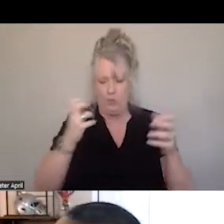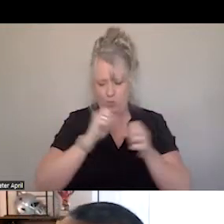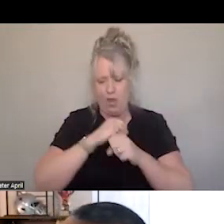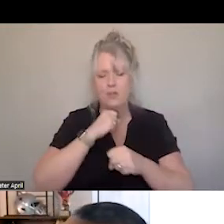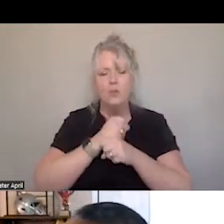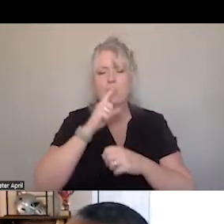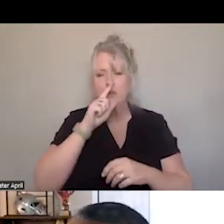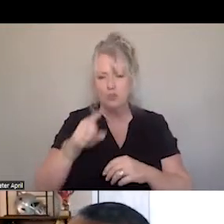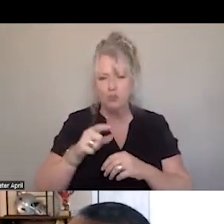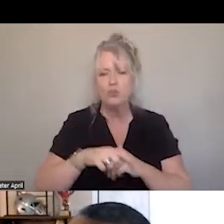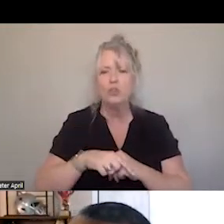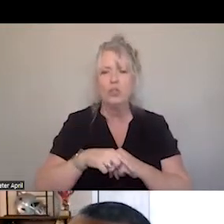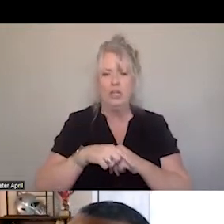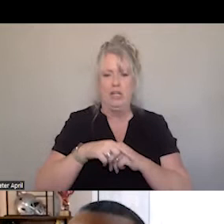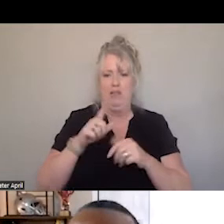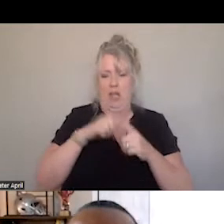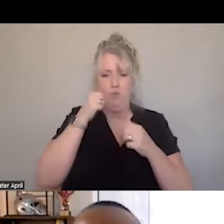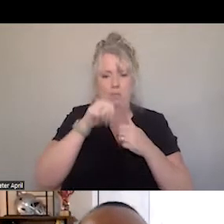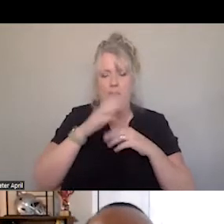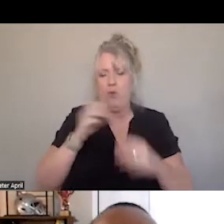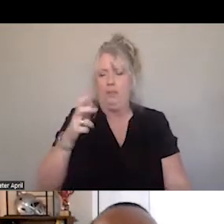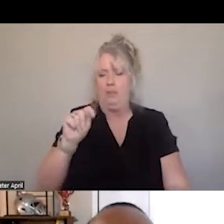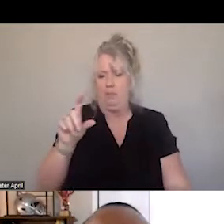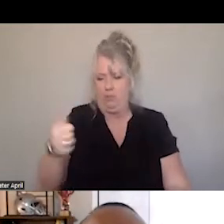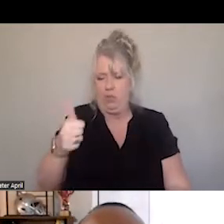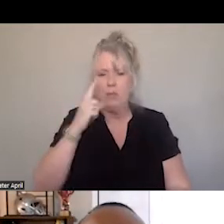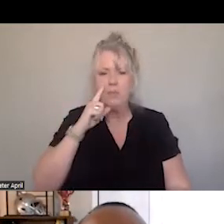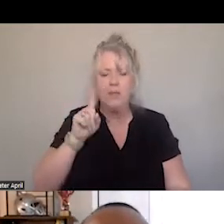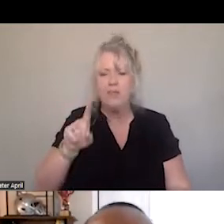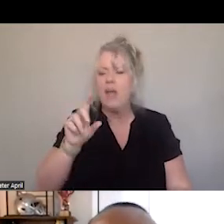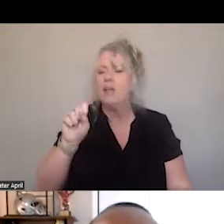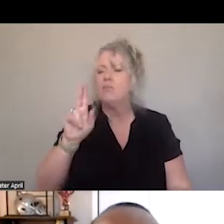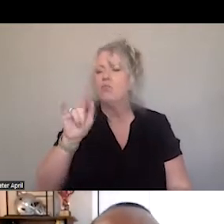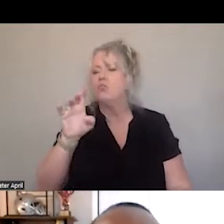WE REMEMBER THAT ON SEPTEMBER 10th, THAT IS WORLD SUICIDE PREVENTION DAY. WE WANT TO MAKE SURE THAT